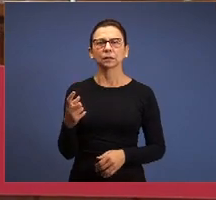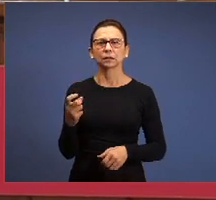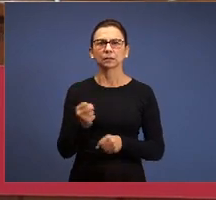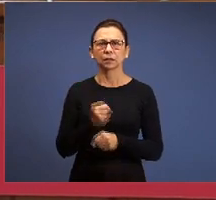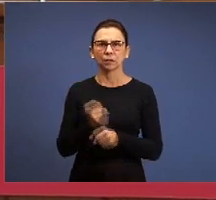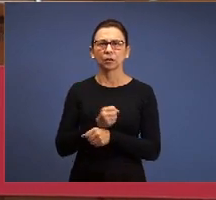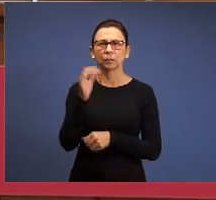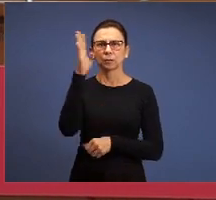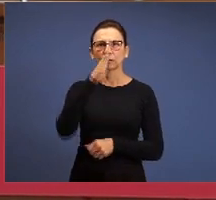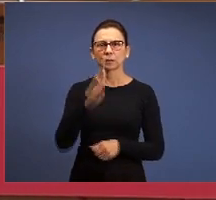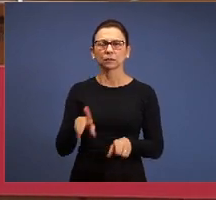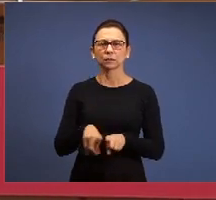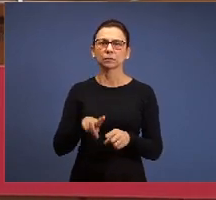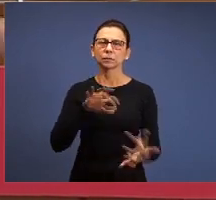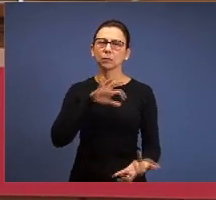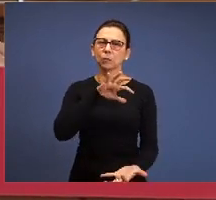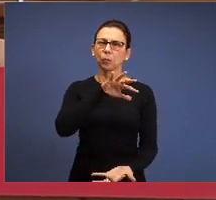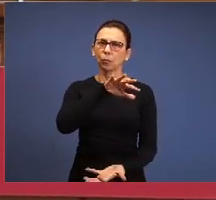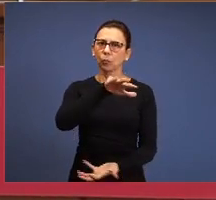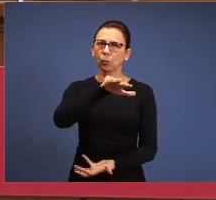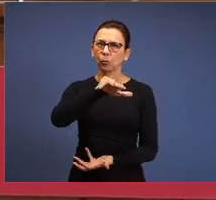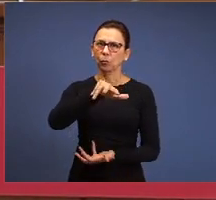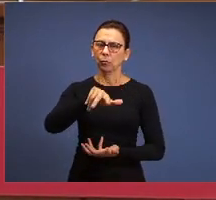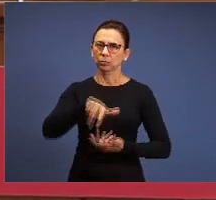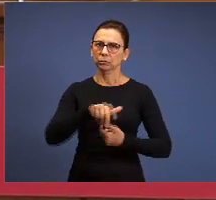and in the world; and saying to the brethren that